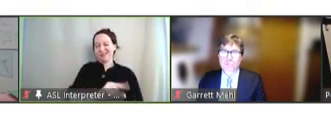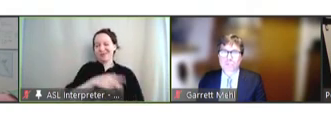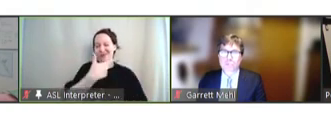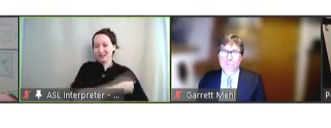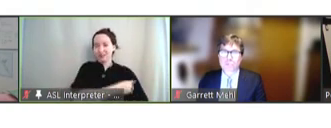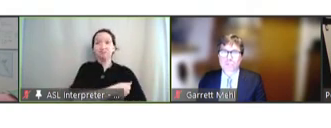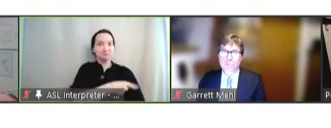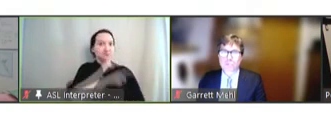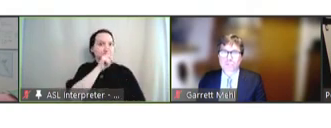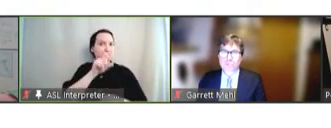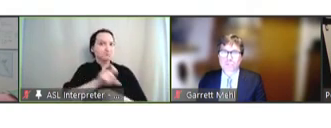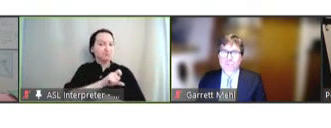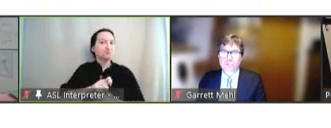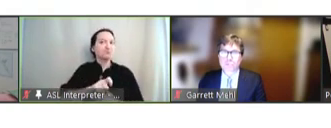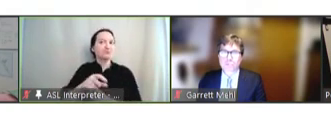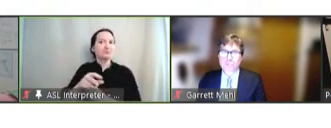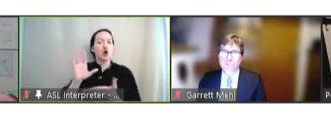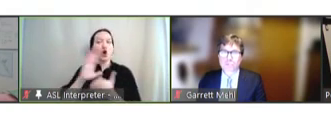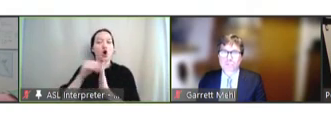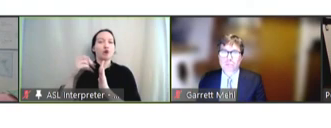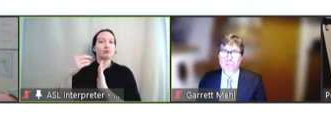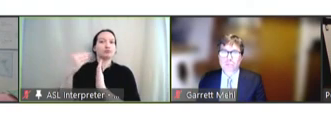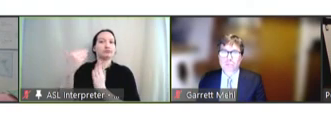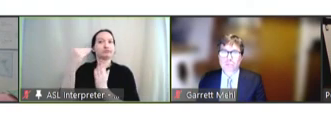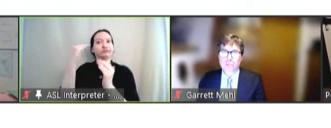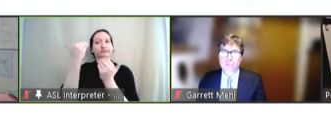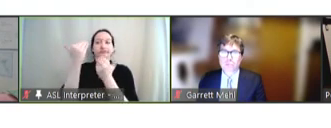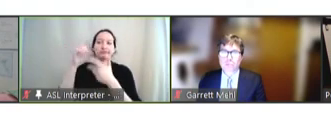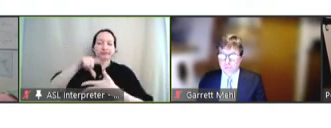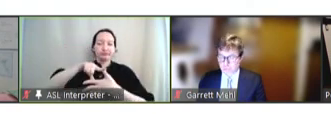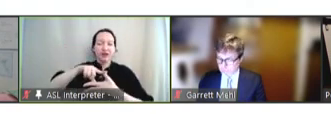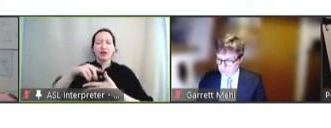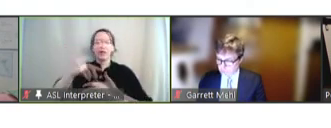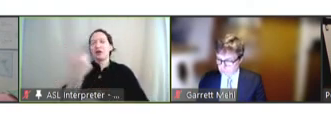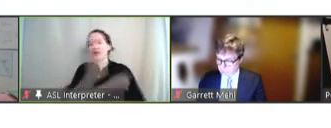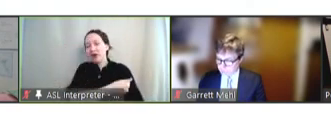of all the immunological parameters, in terms of virus-neutralizing antibodies, virus-neutralizing